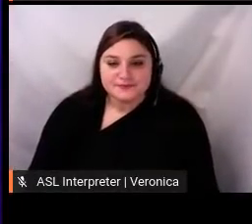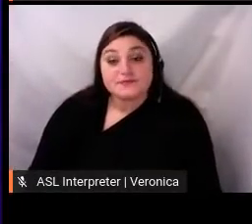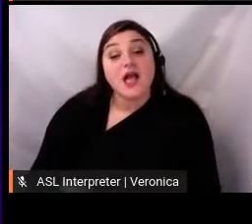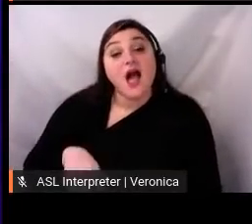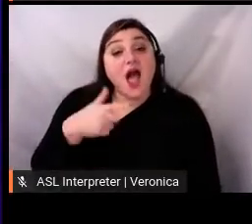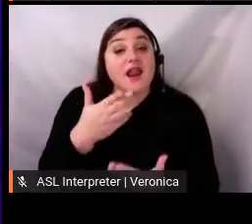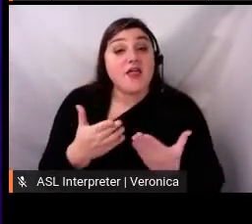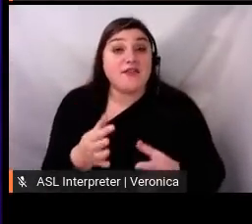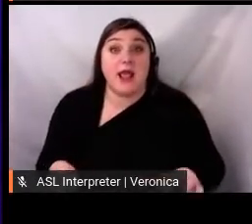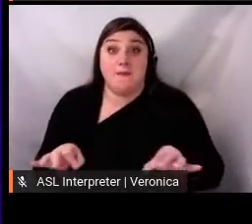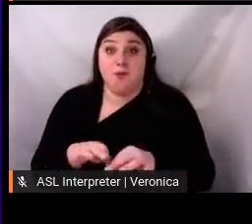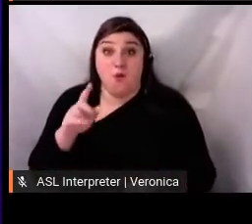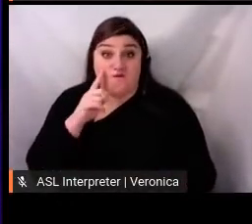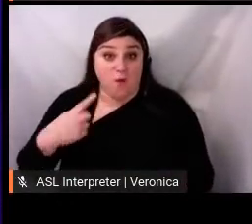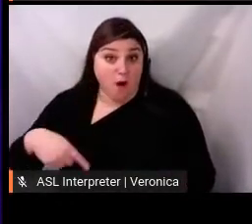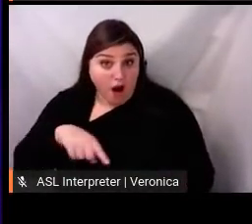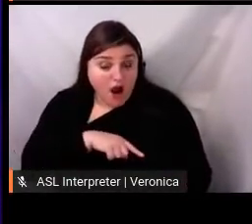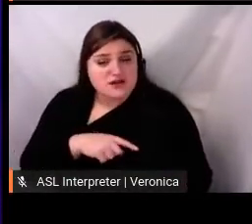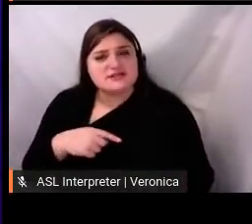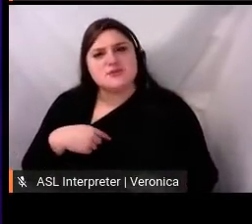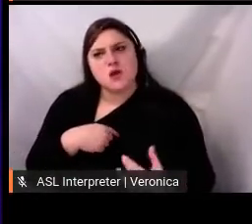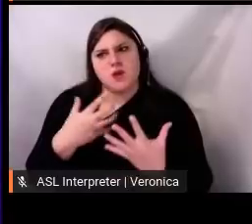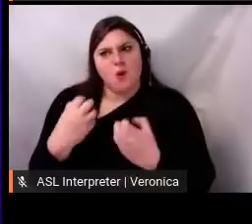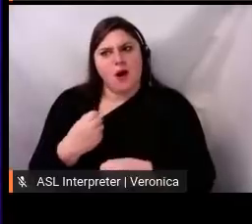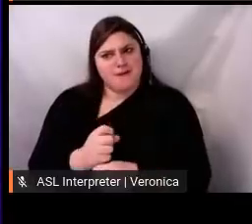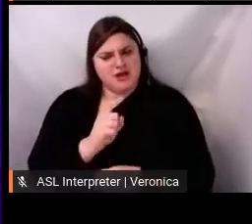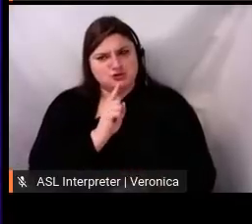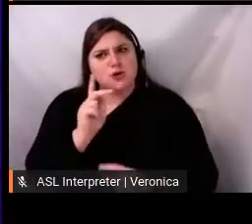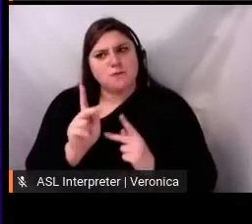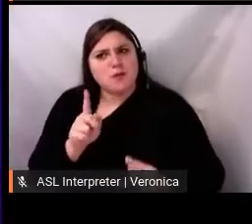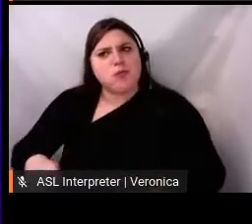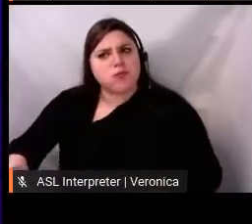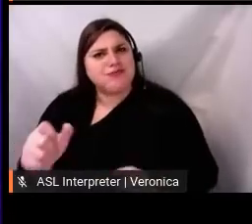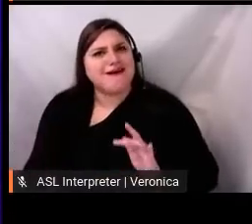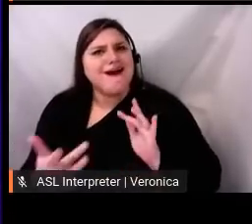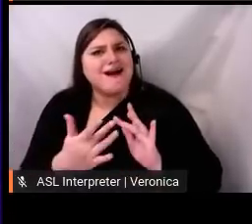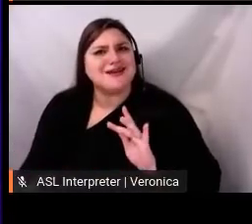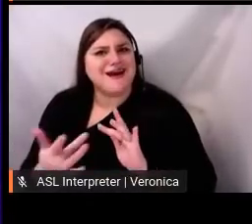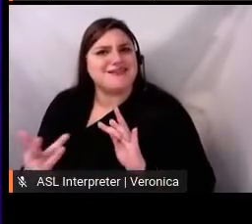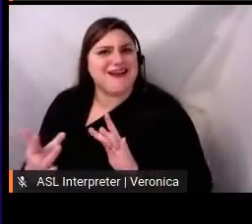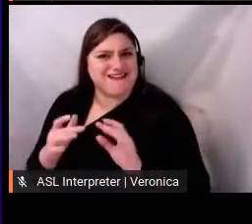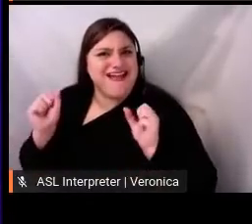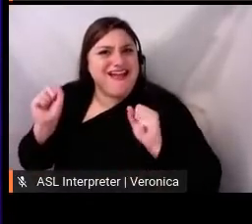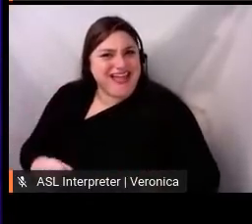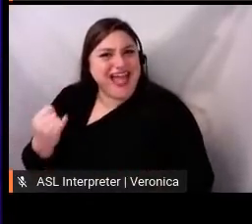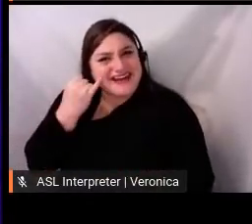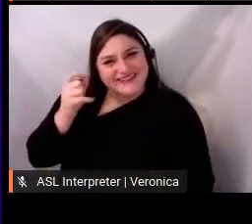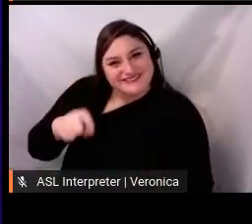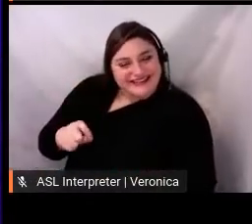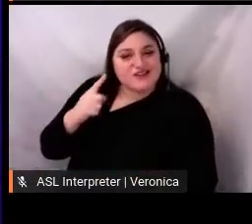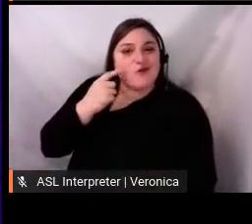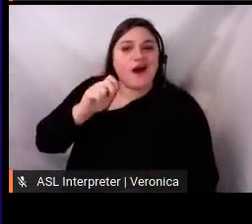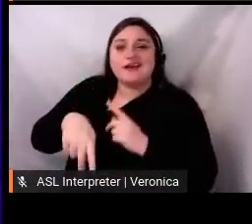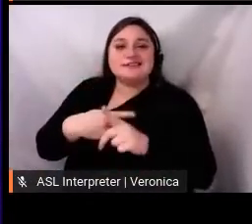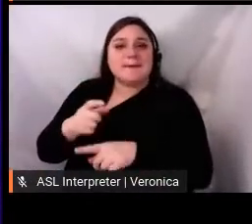once they were interested in attending and had heard about the event. So we made sure to clearly state that we want it to be tagged, although,